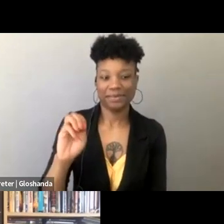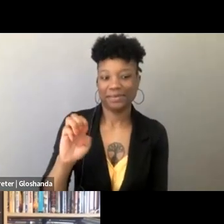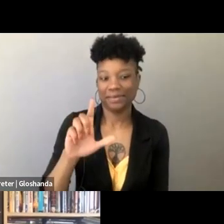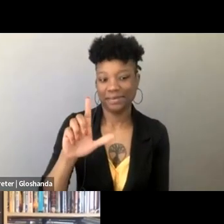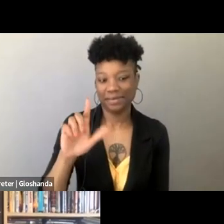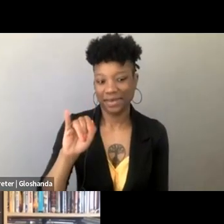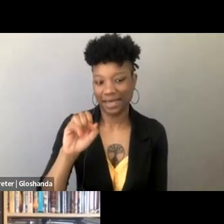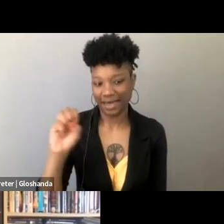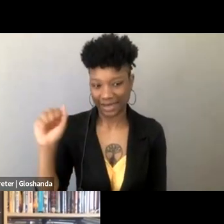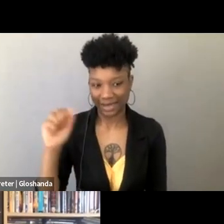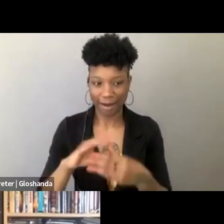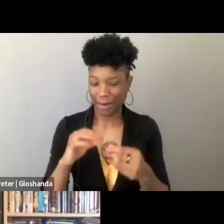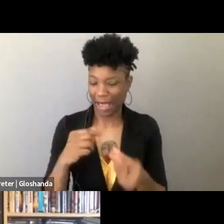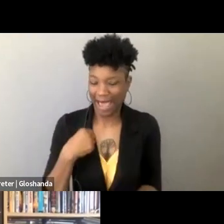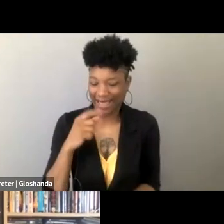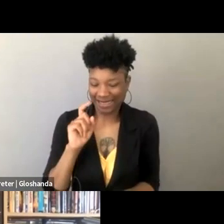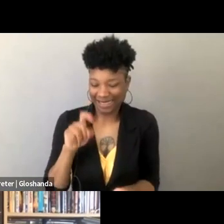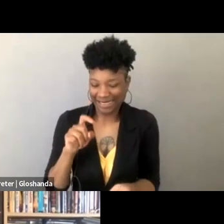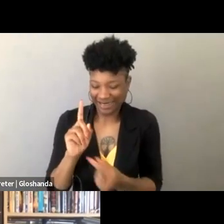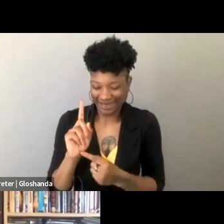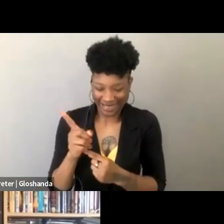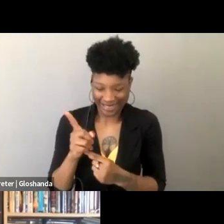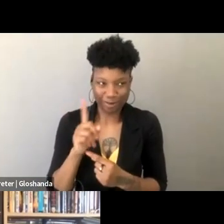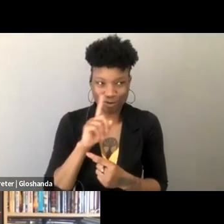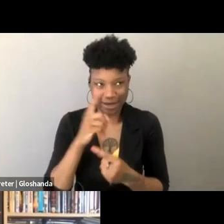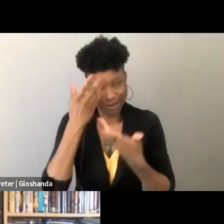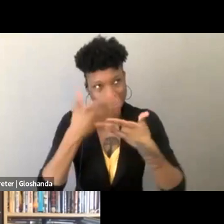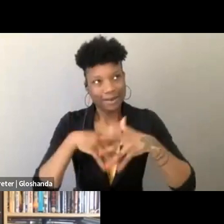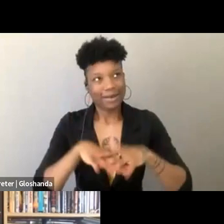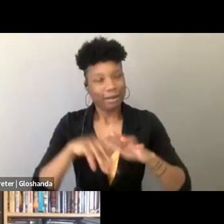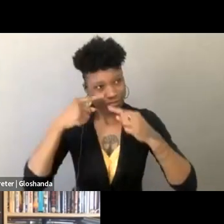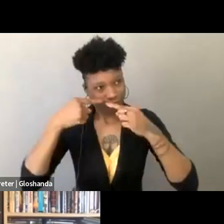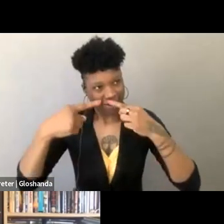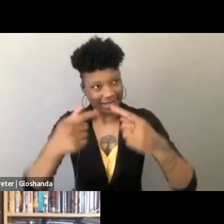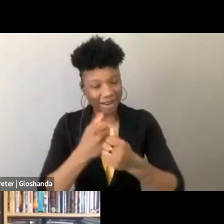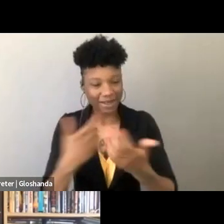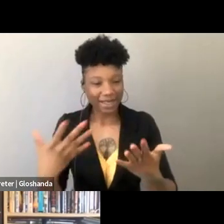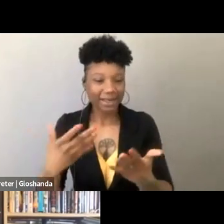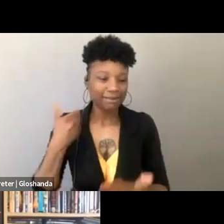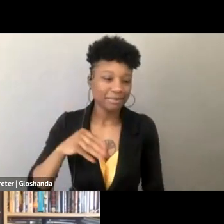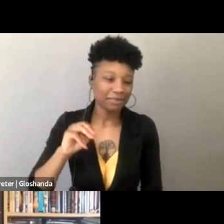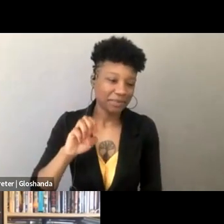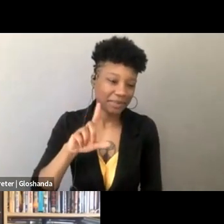I am just needing like a second to just like assimilate everything. This is Melissa, sorry,